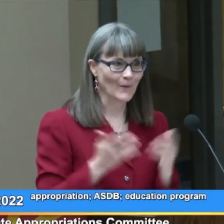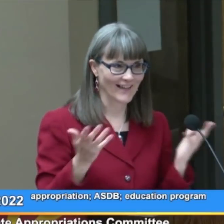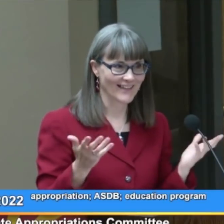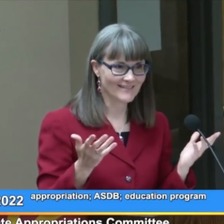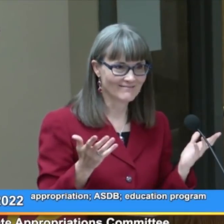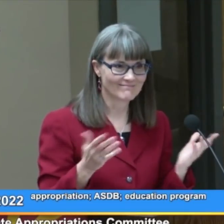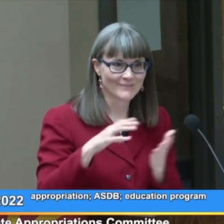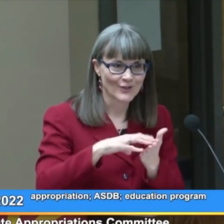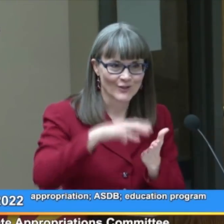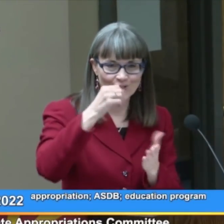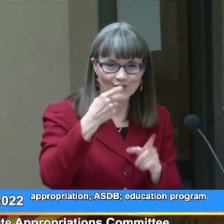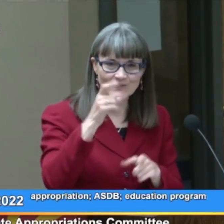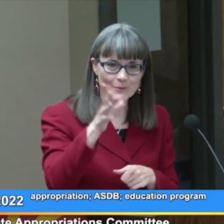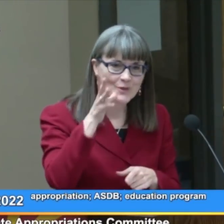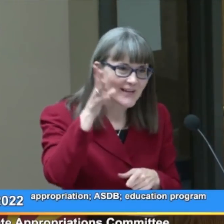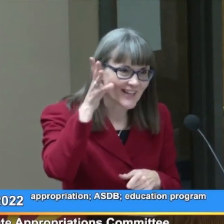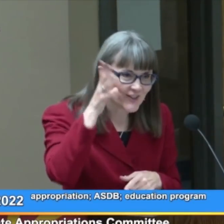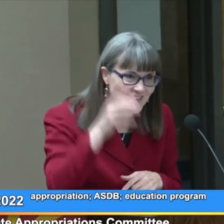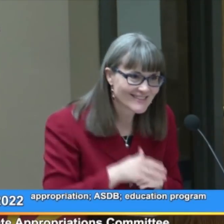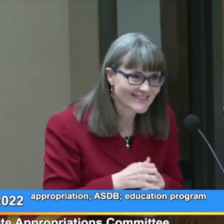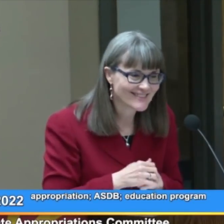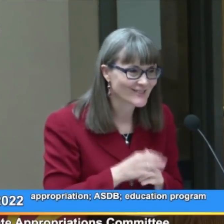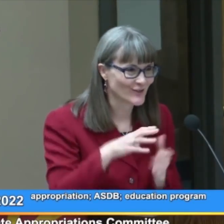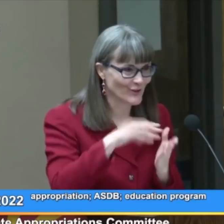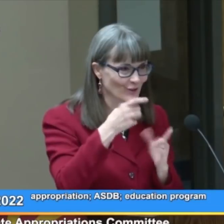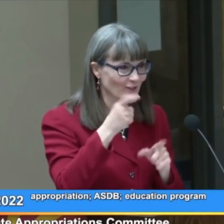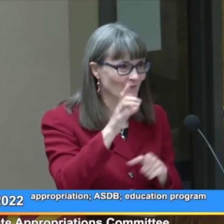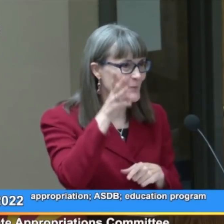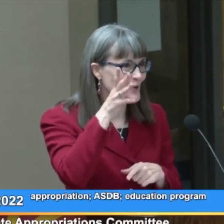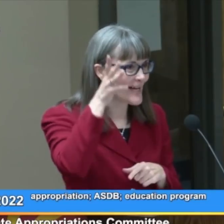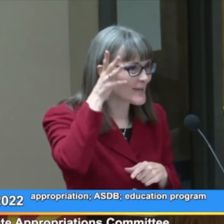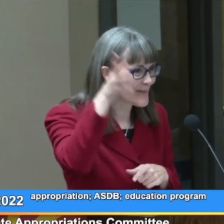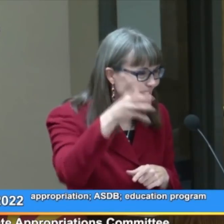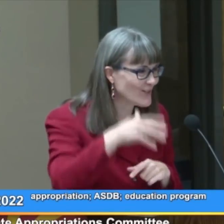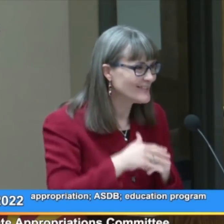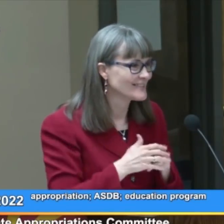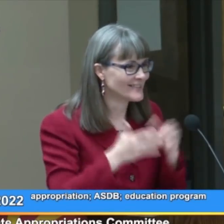Well you learn from your parents; you learn from your grandparents,